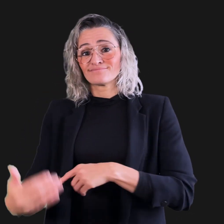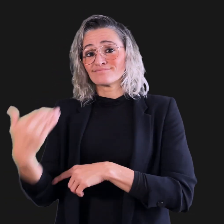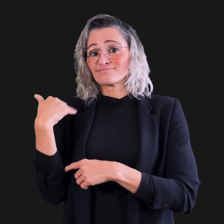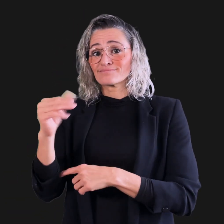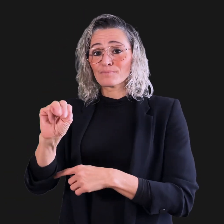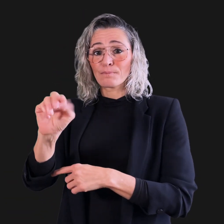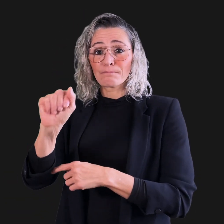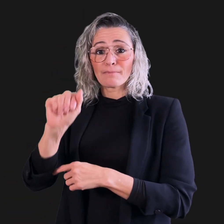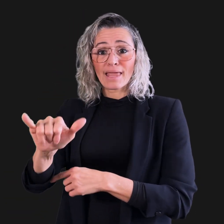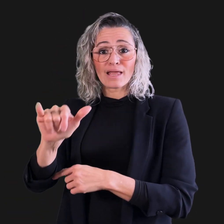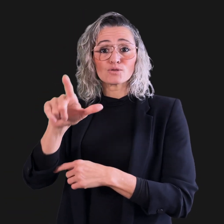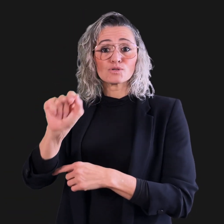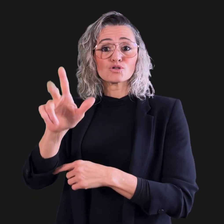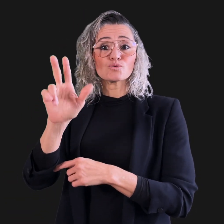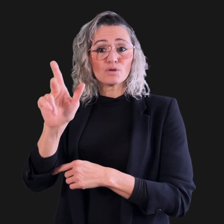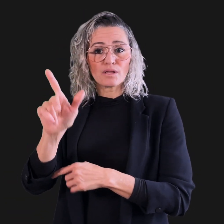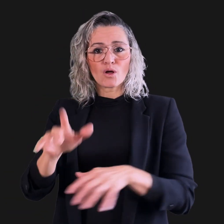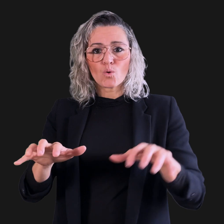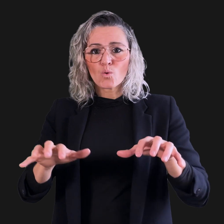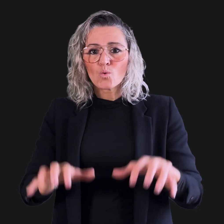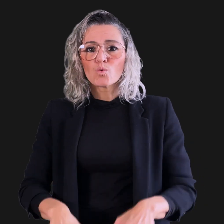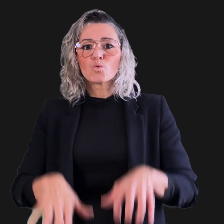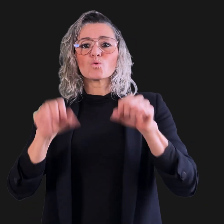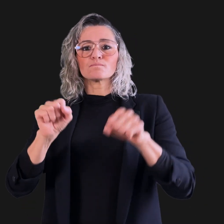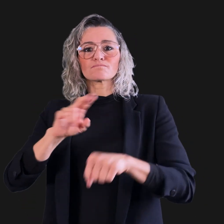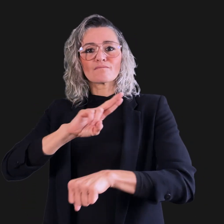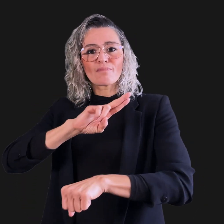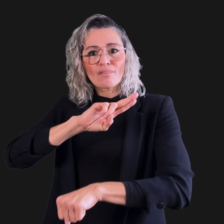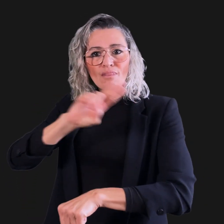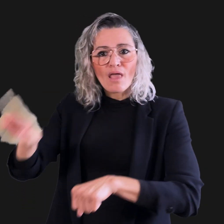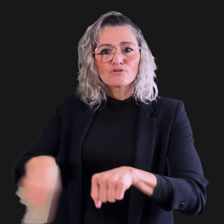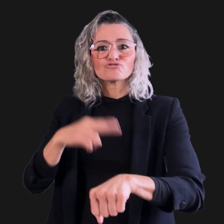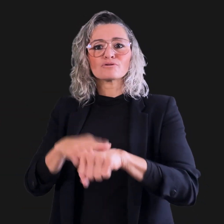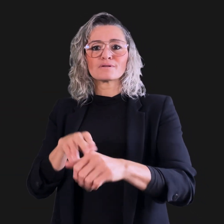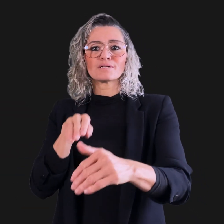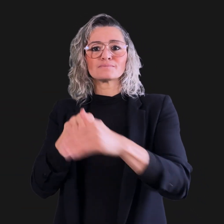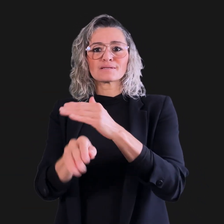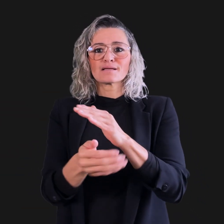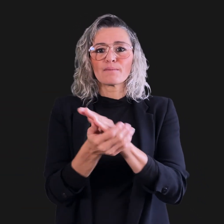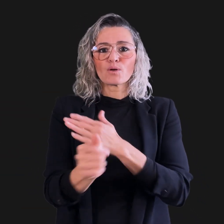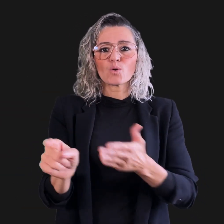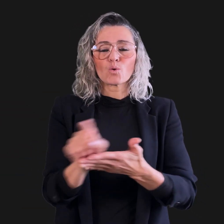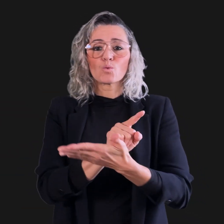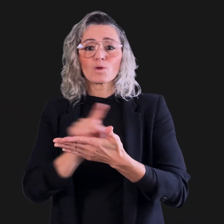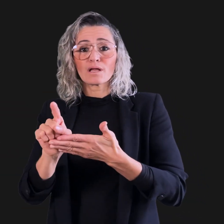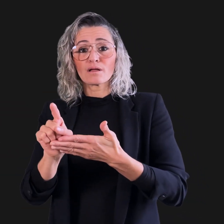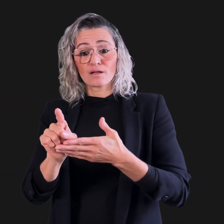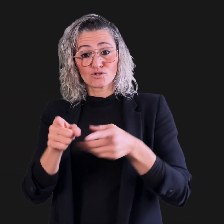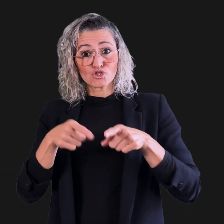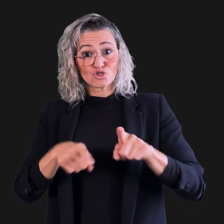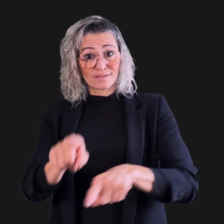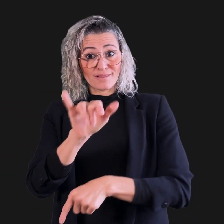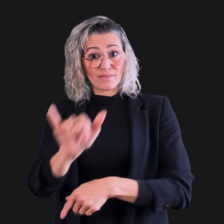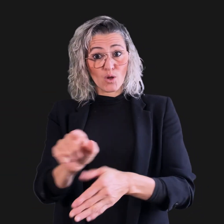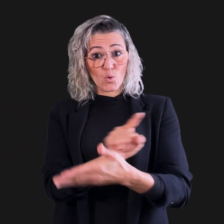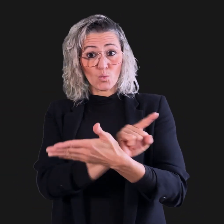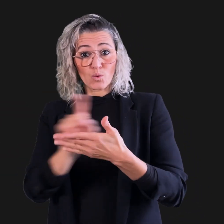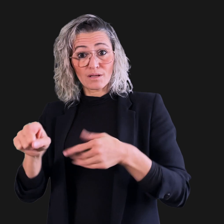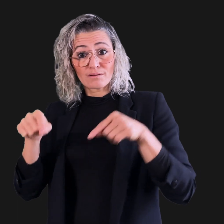• During National AccessAbility Week in May 2023,